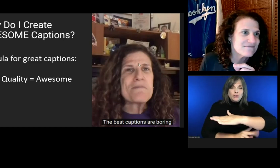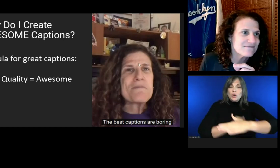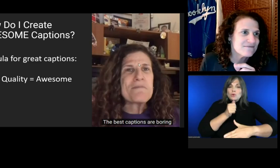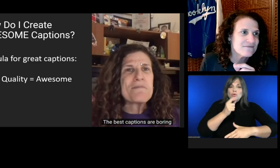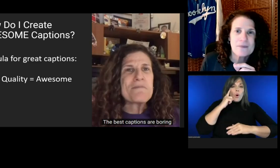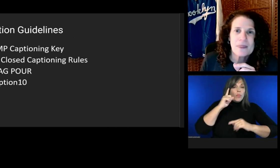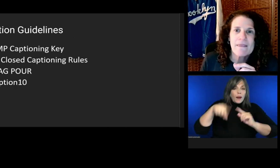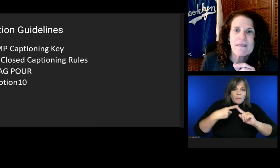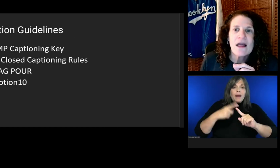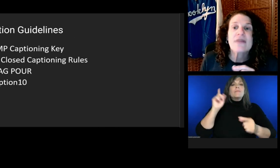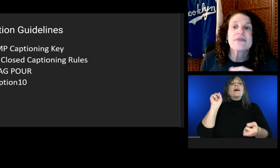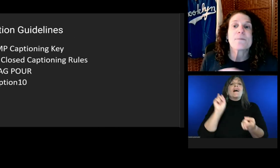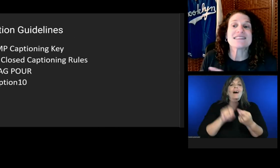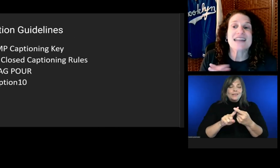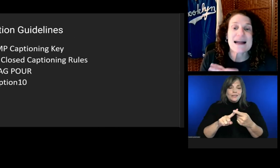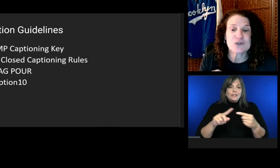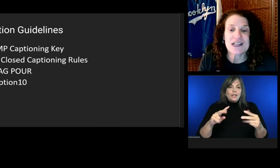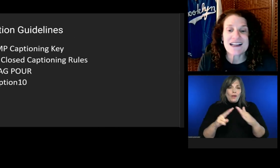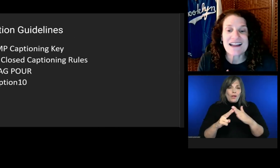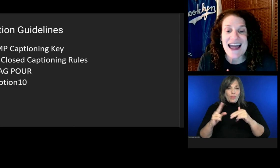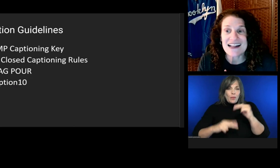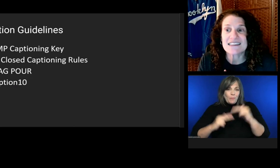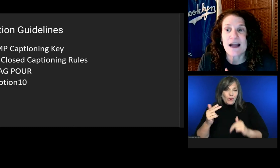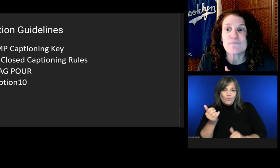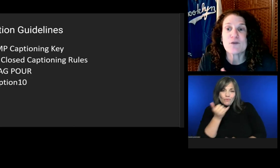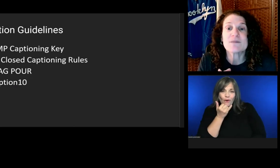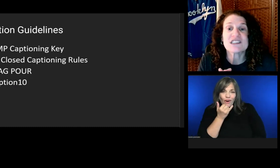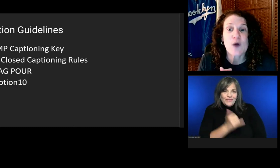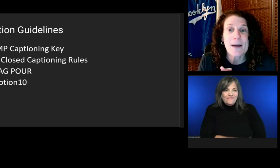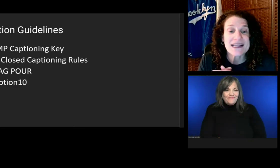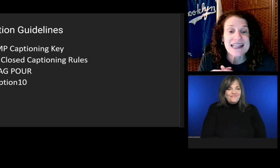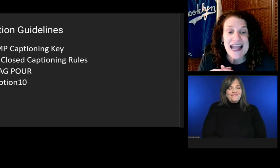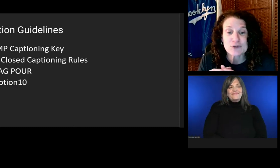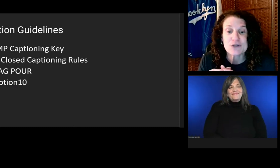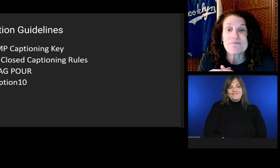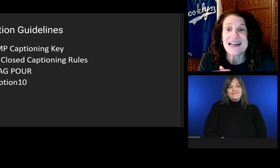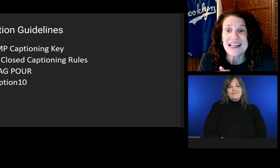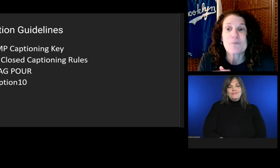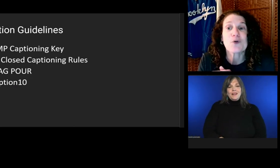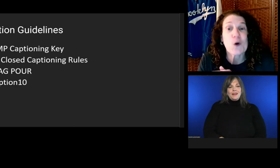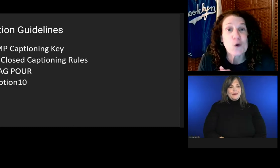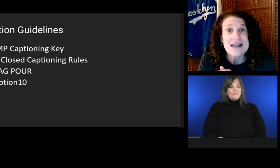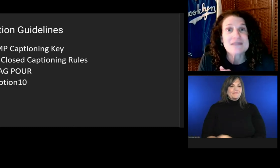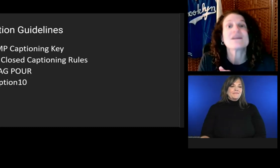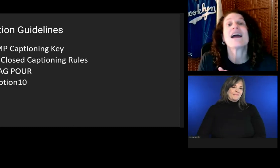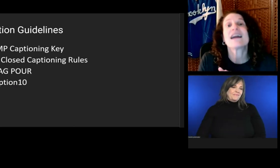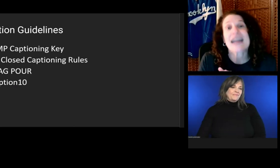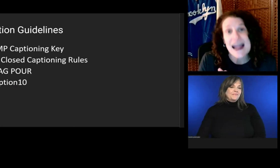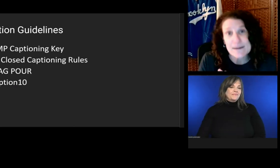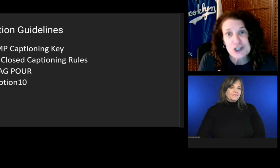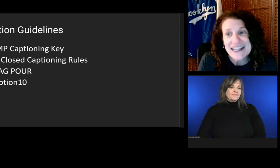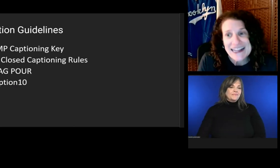Guidelines come from the DCMP Captioning Key.